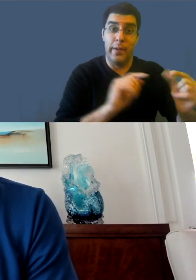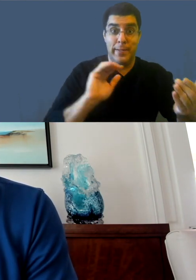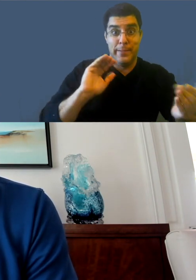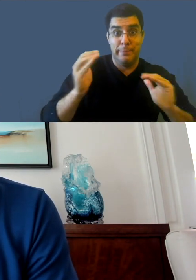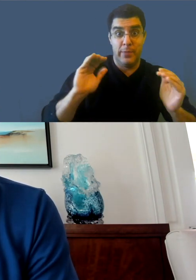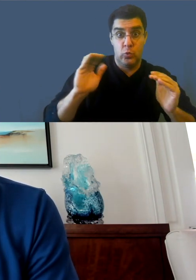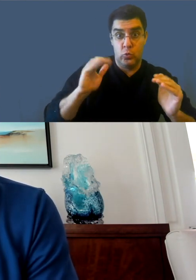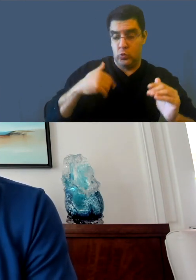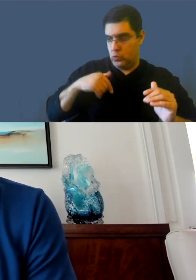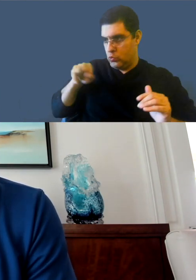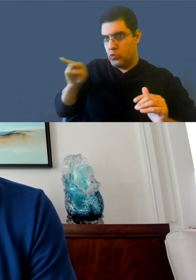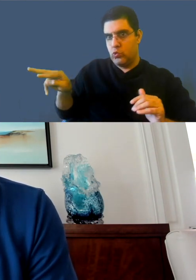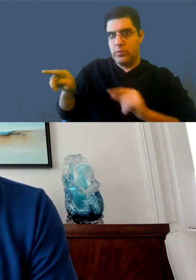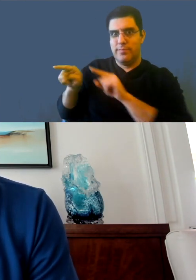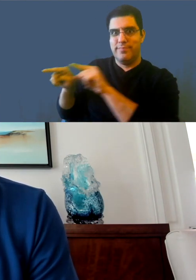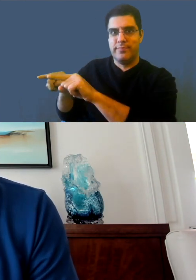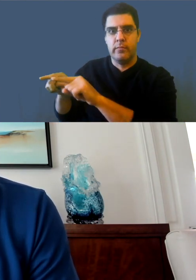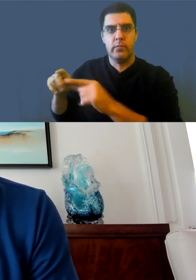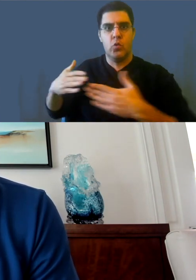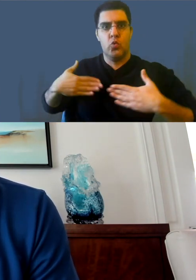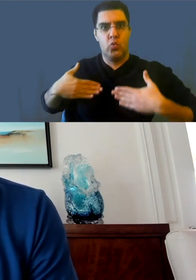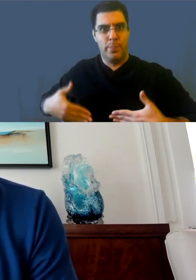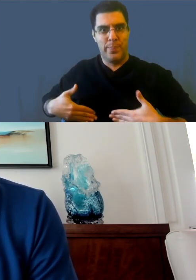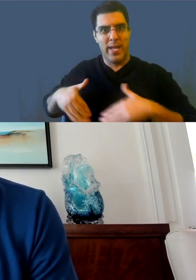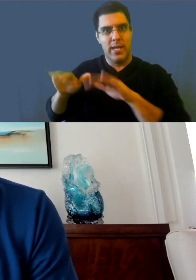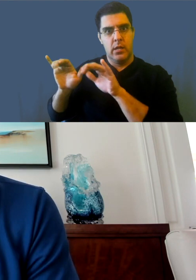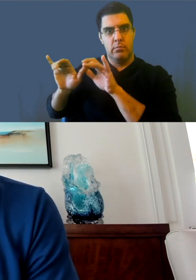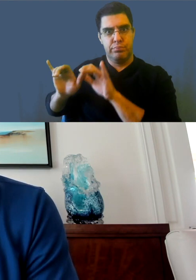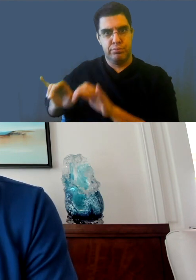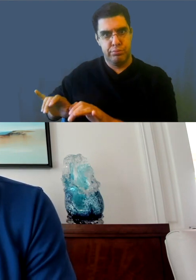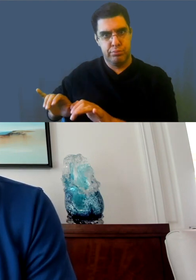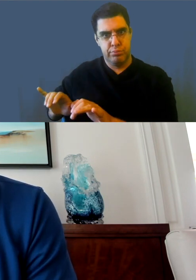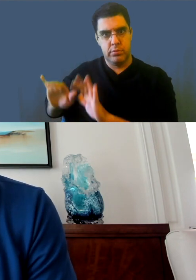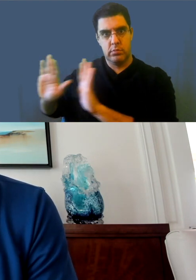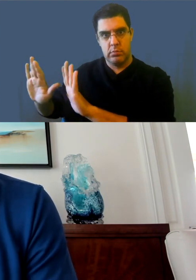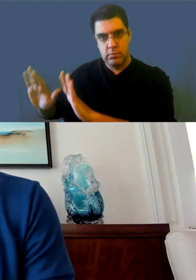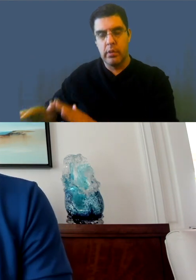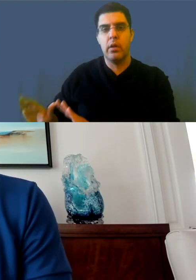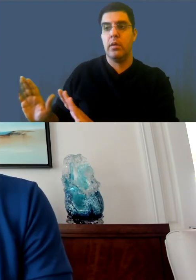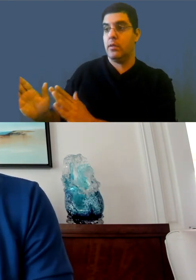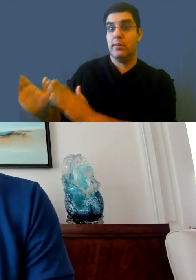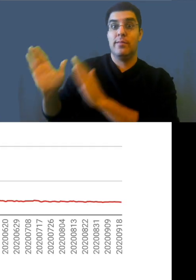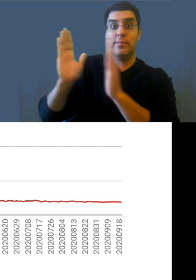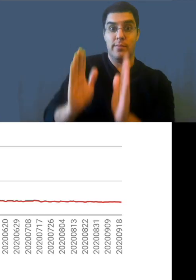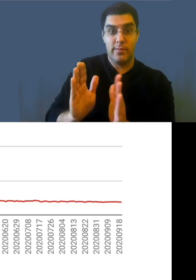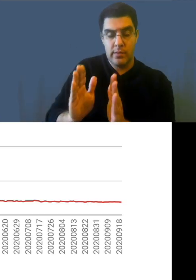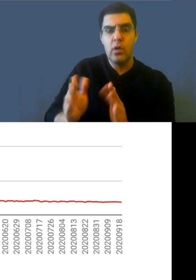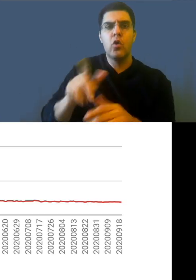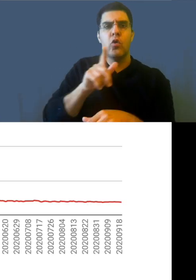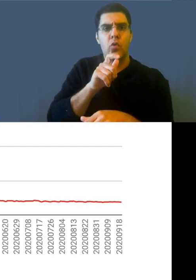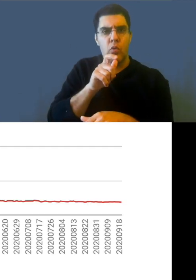I think it was 0.2% of watch time had captions. That was not the data that drove the decision, the data that drove the decision